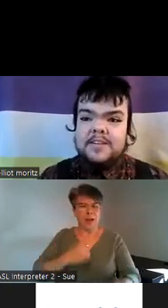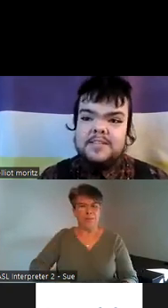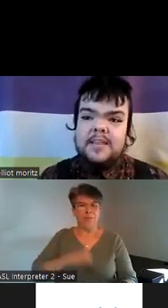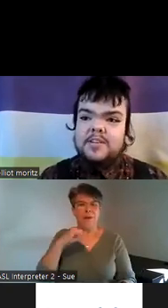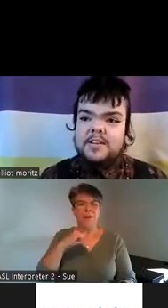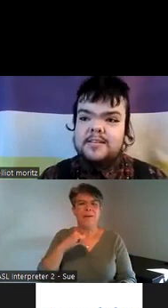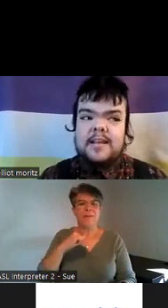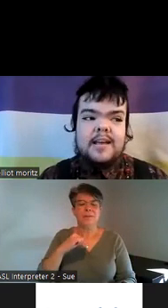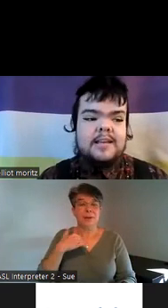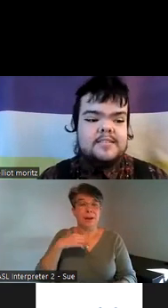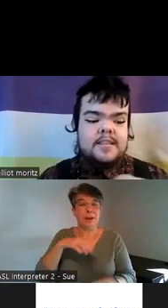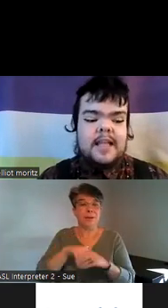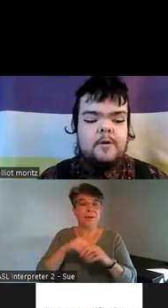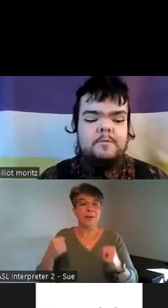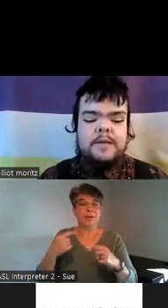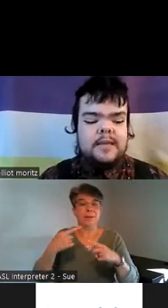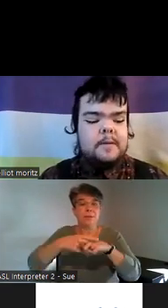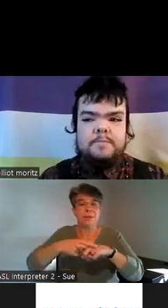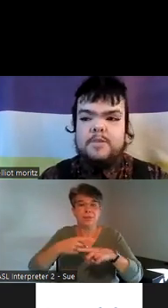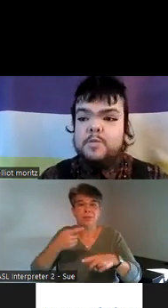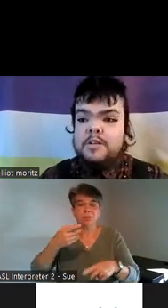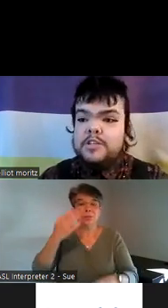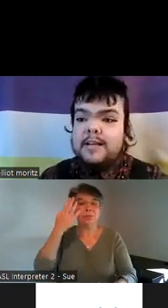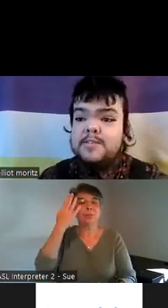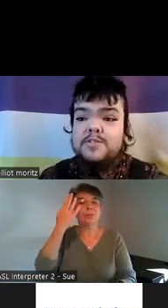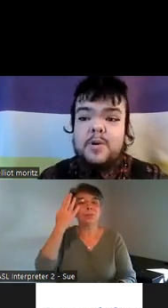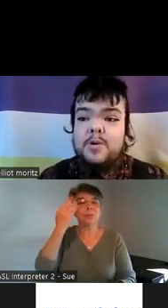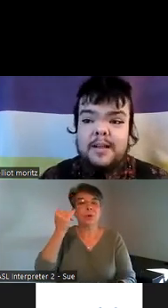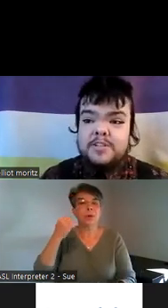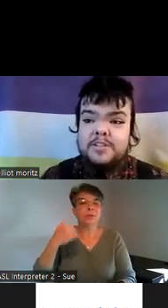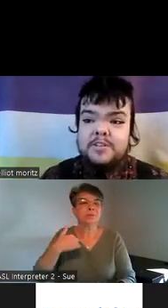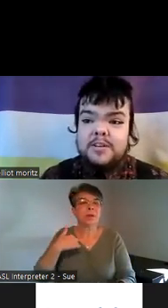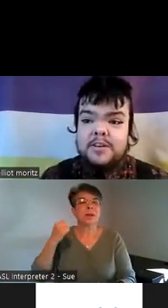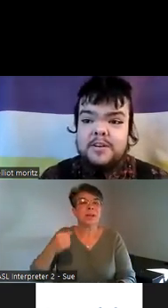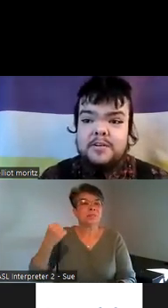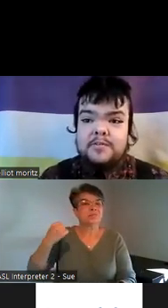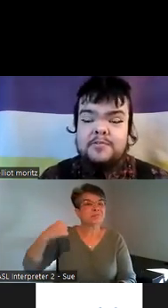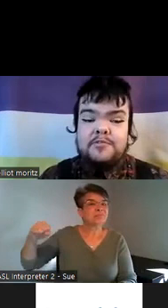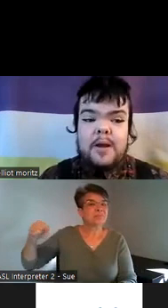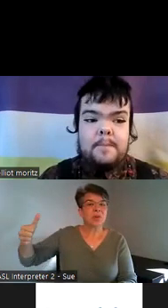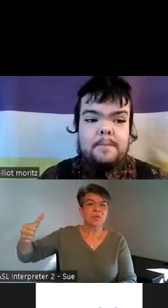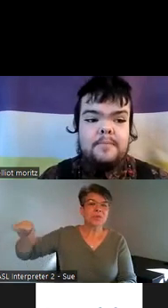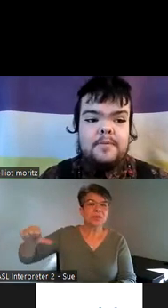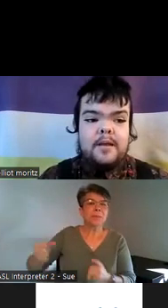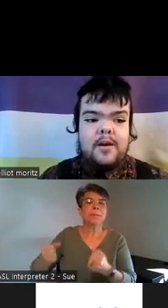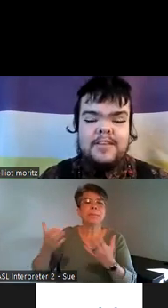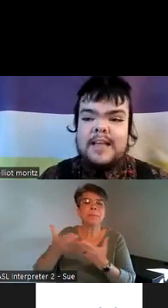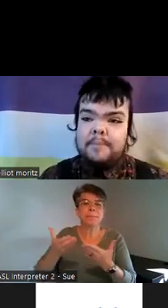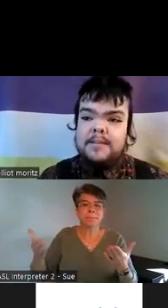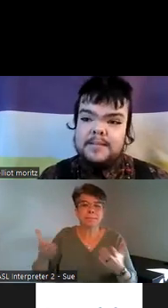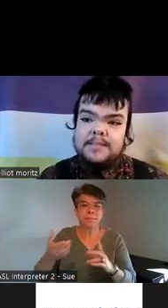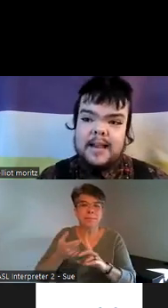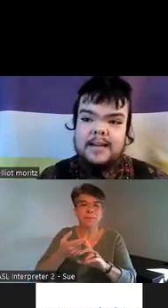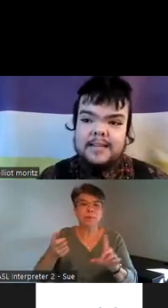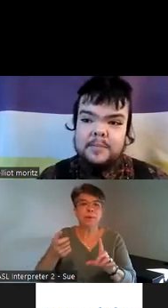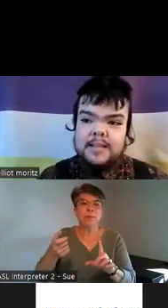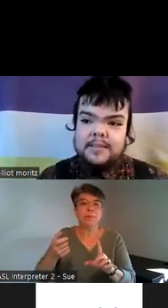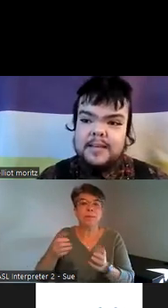intersection because it's allowed me to reject so much from the capitalist society that we live